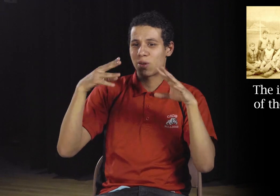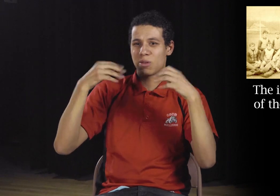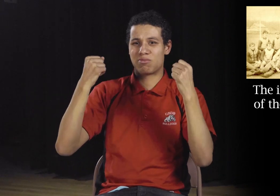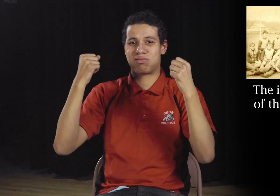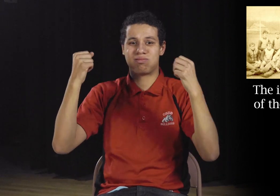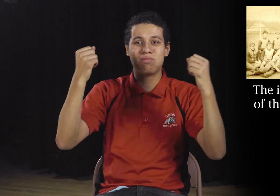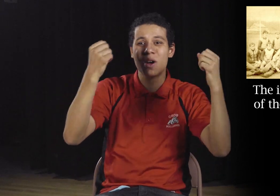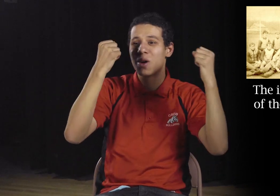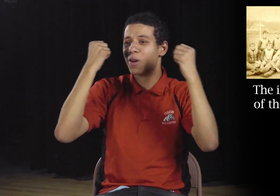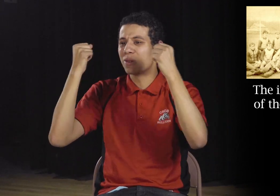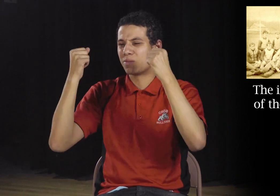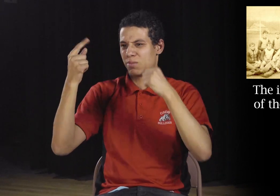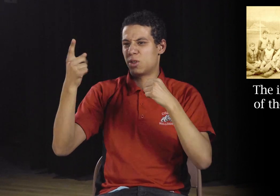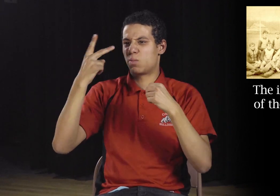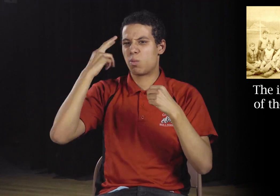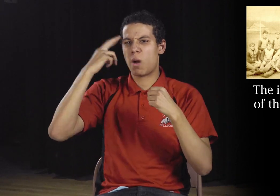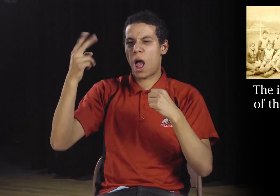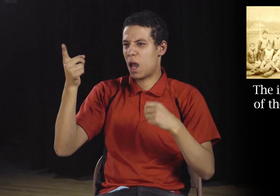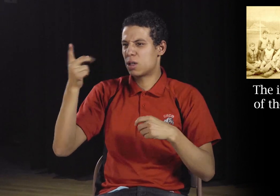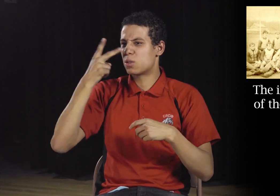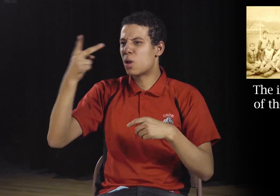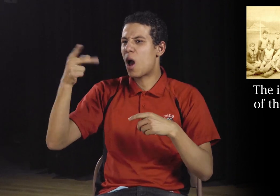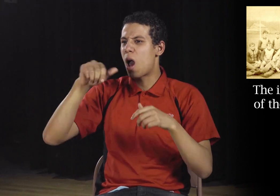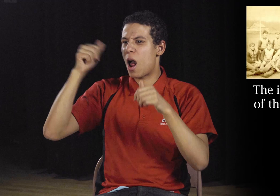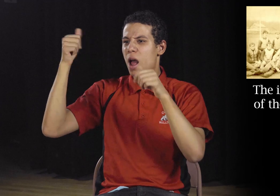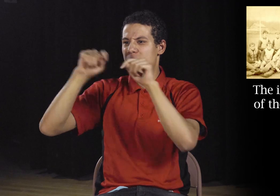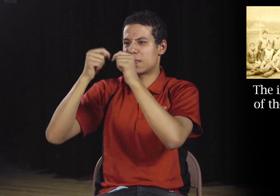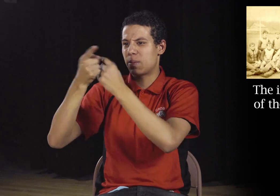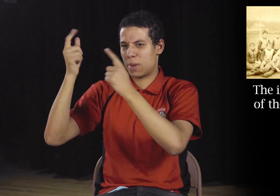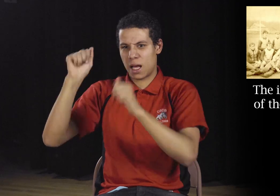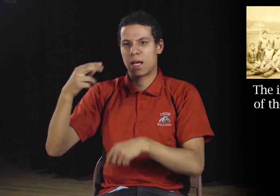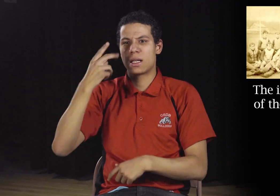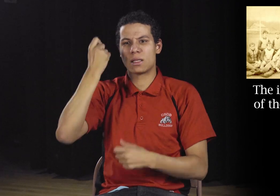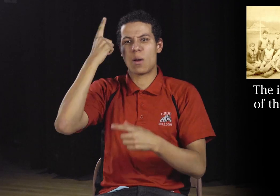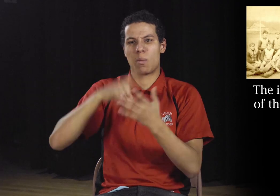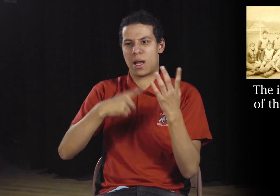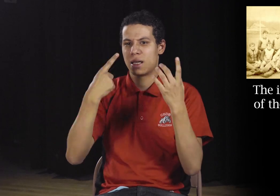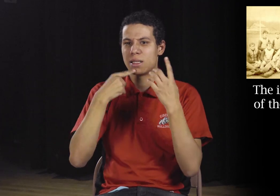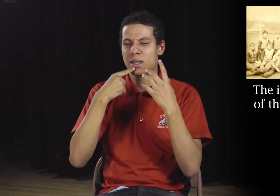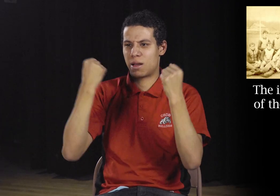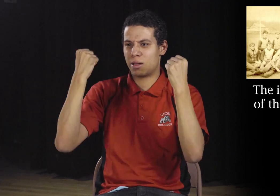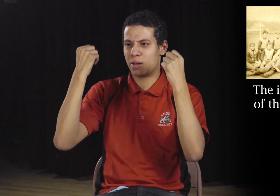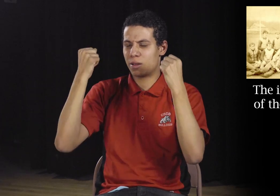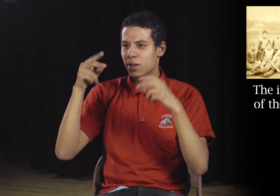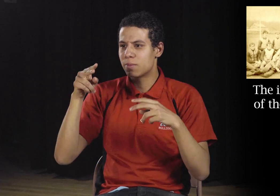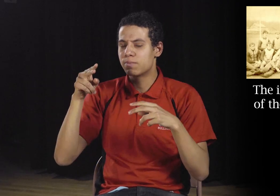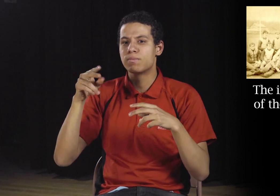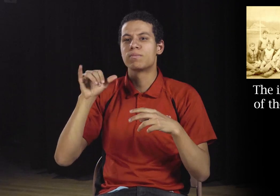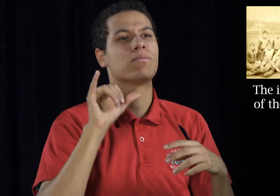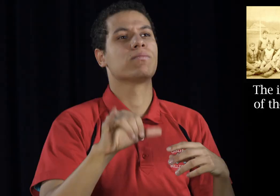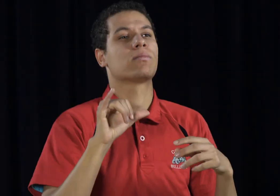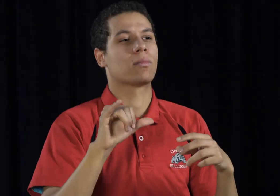During the football game Paul looked around and noticed everyone was signing and it occurred to him that everybody on the other team could